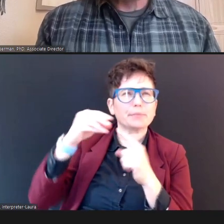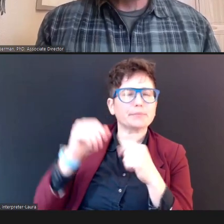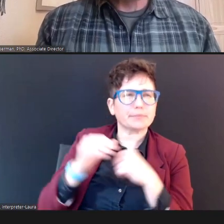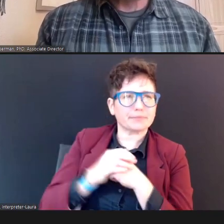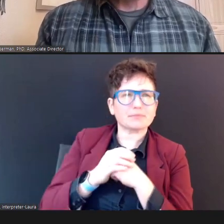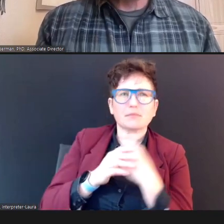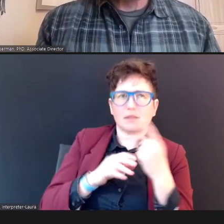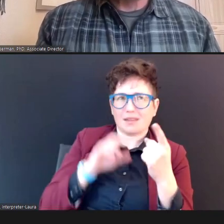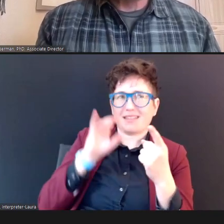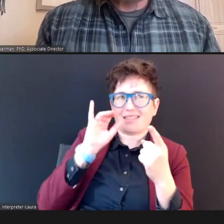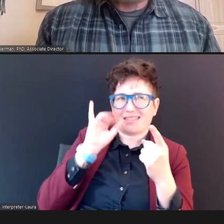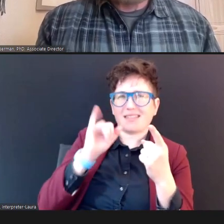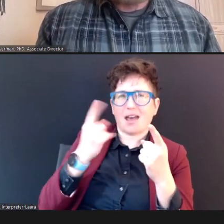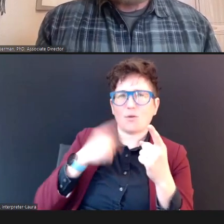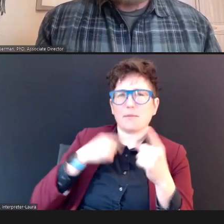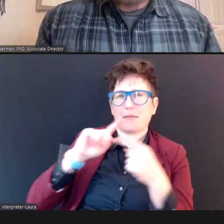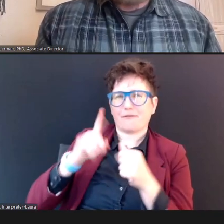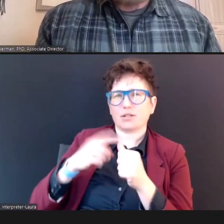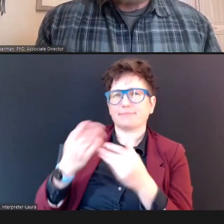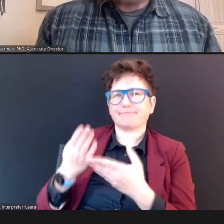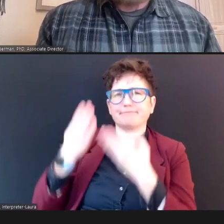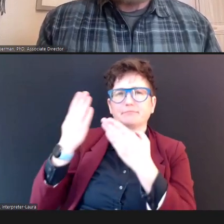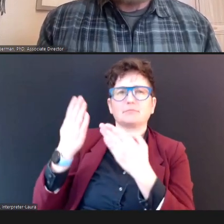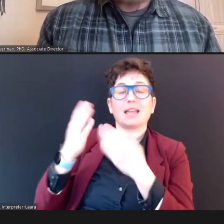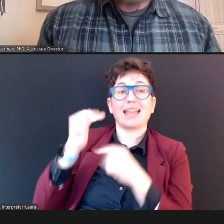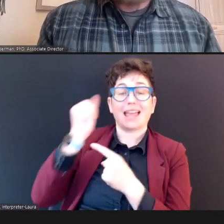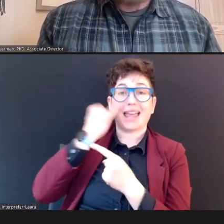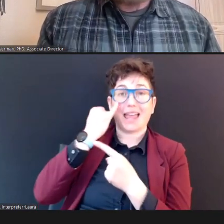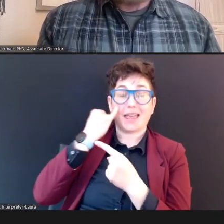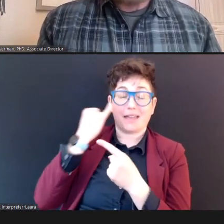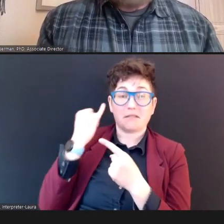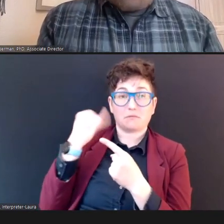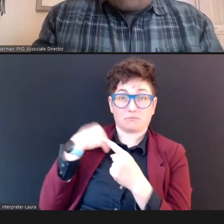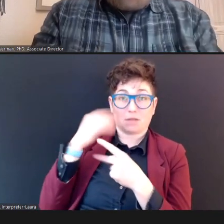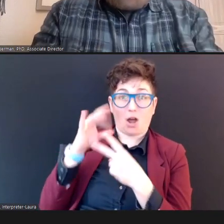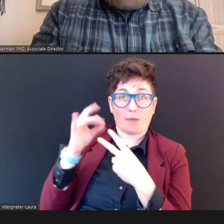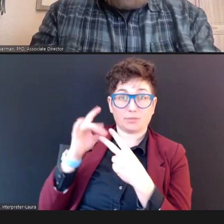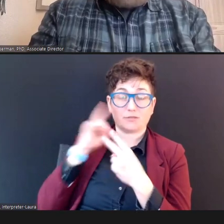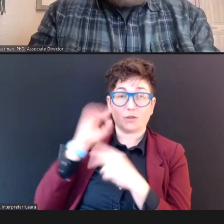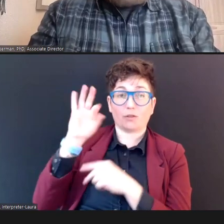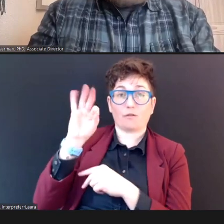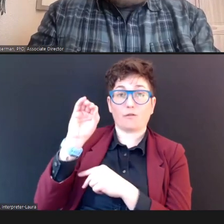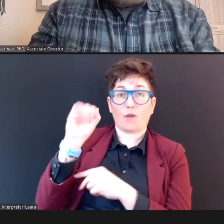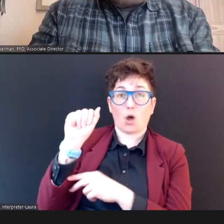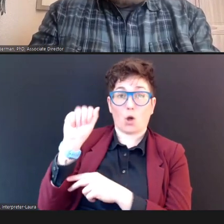recommendations, is -- if you have the option for foam tips, use those,